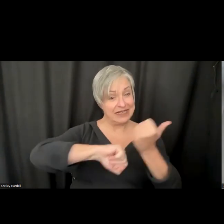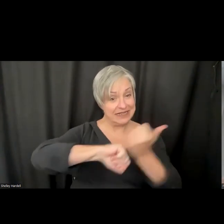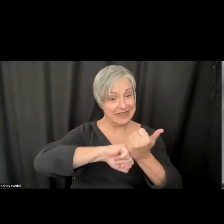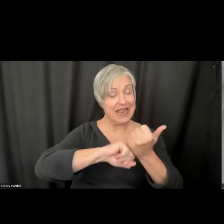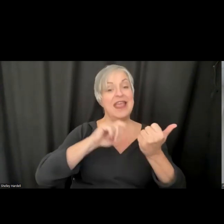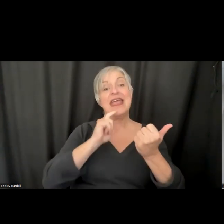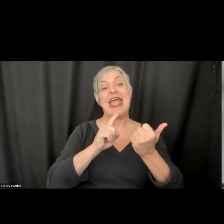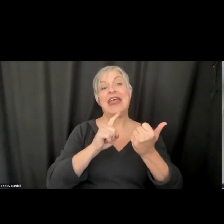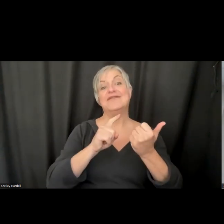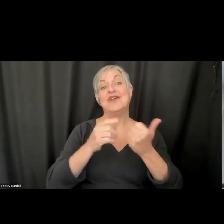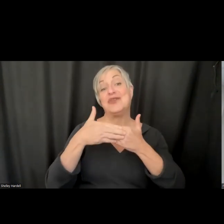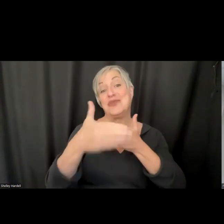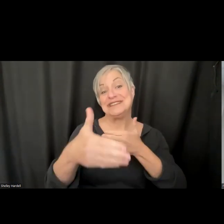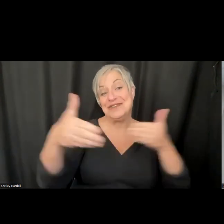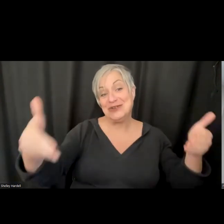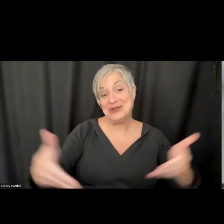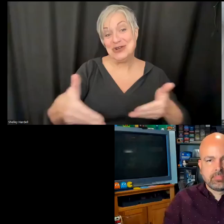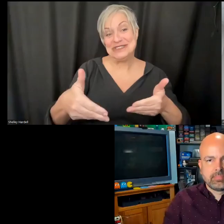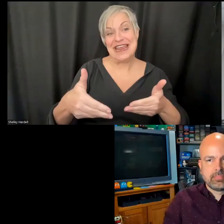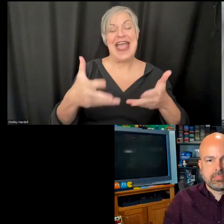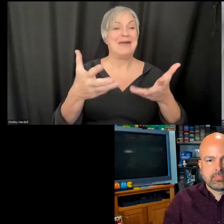introduction, I would love to invite Brenden to take the